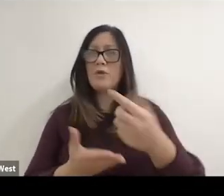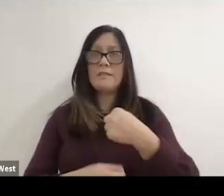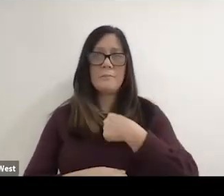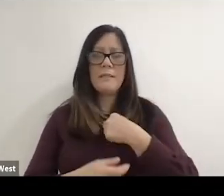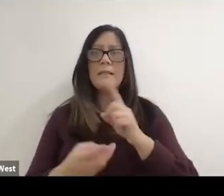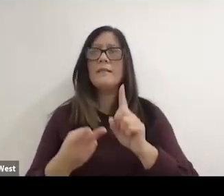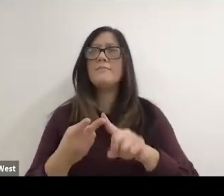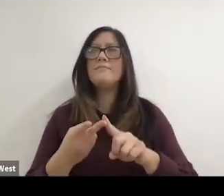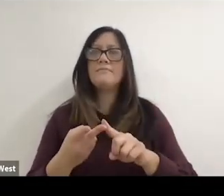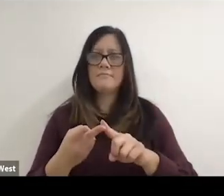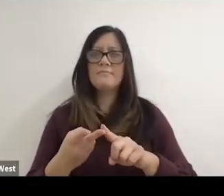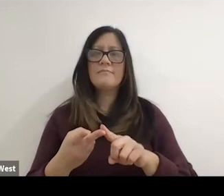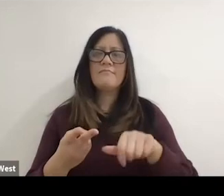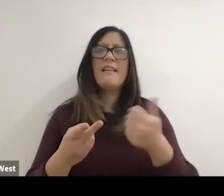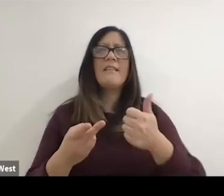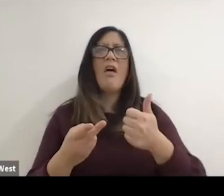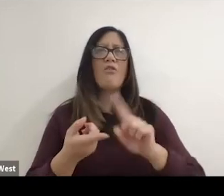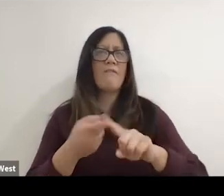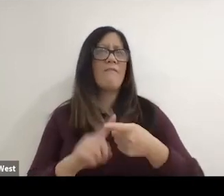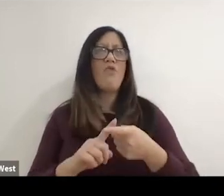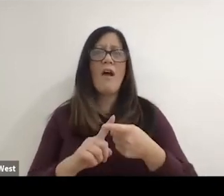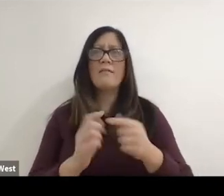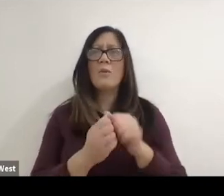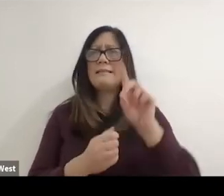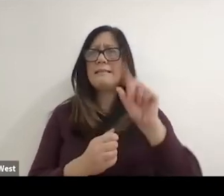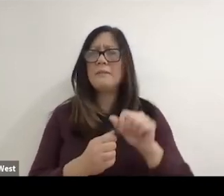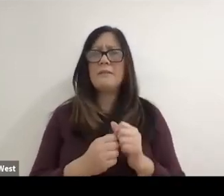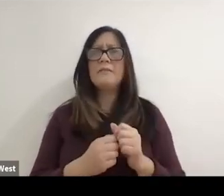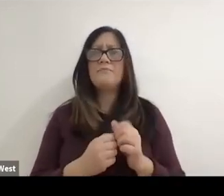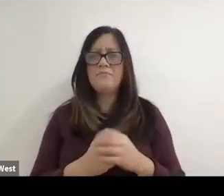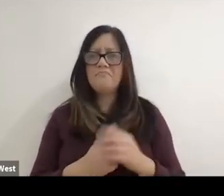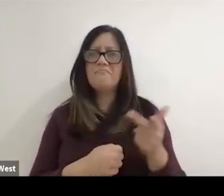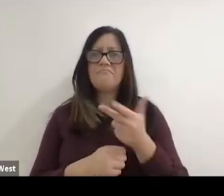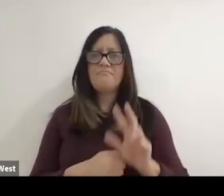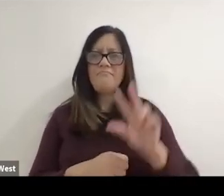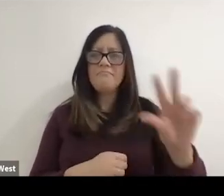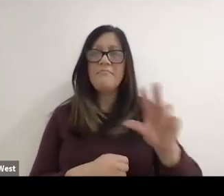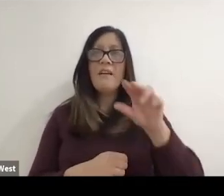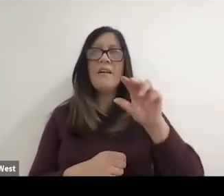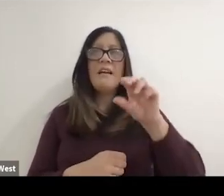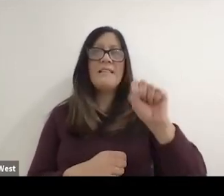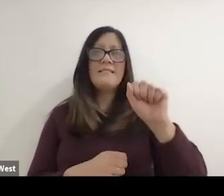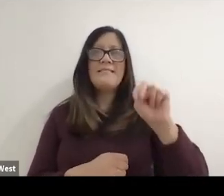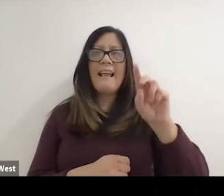he takes me and another fellow friend, disabled friend to the San Diego wheelchair